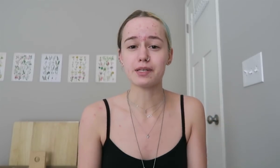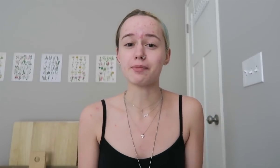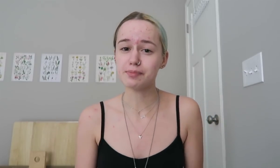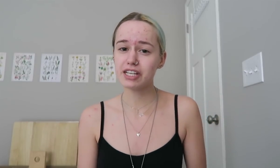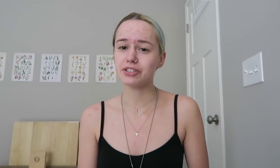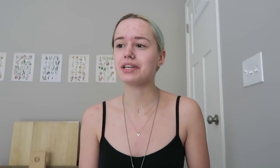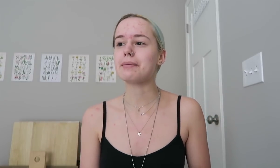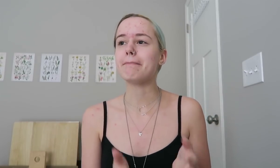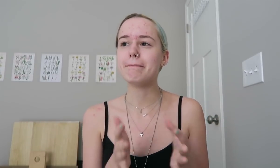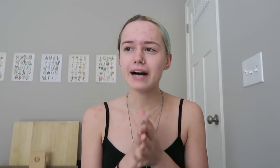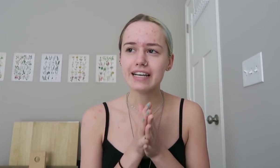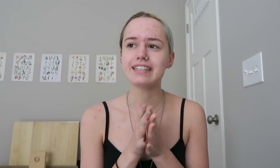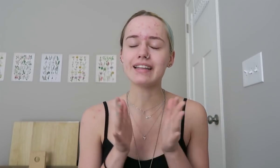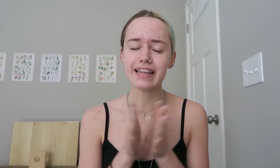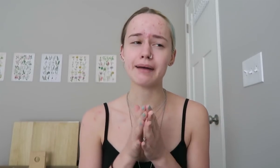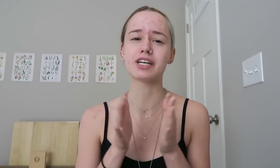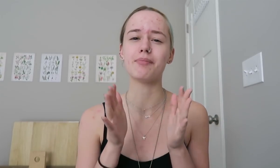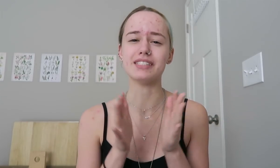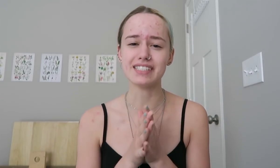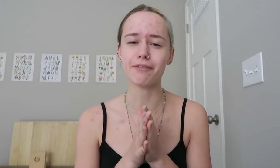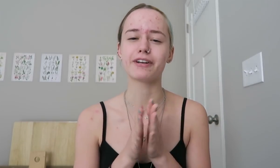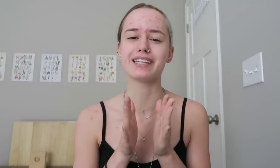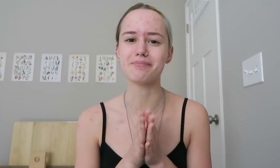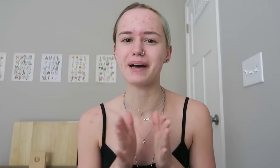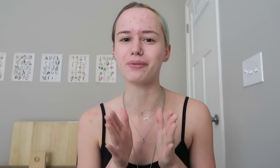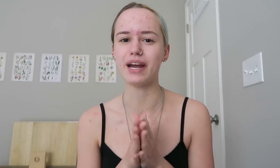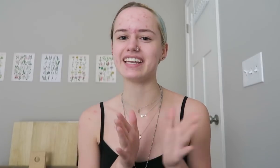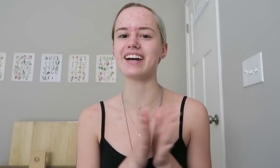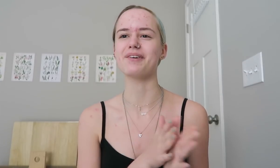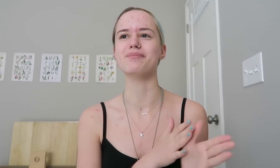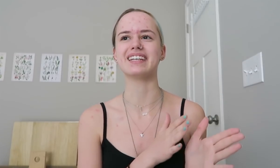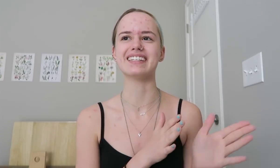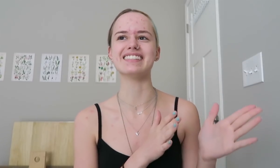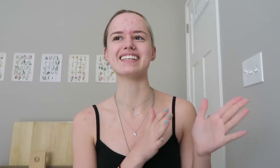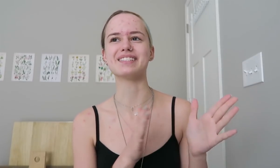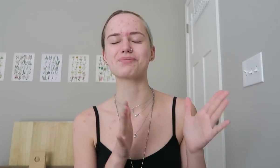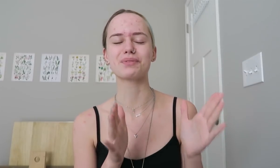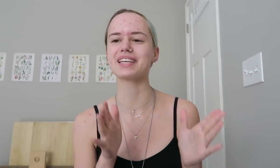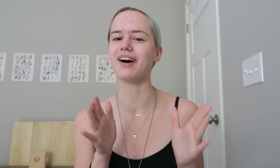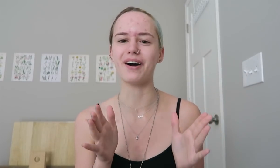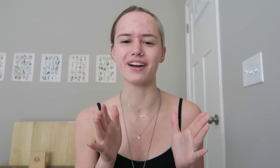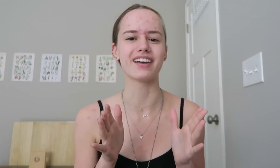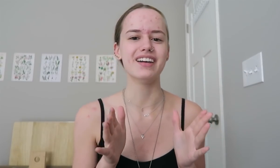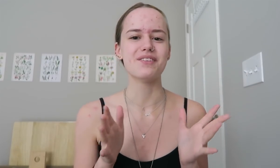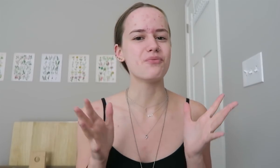especially, but laptop is definitely the better way to go. Because it's really hard